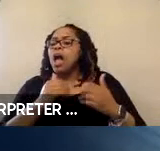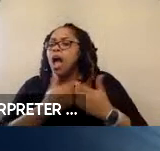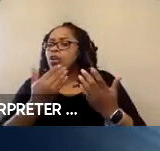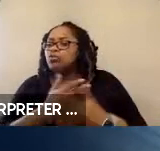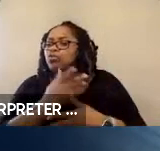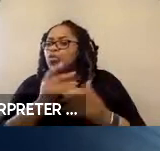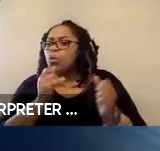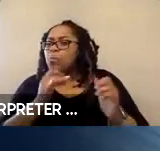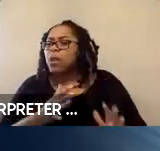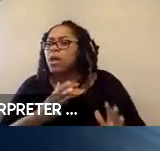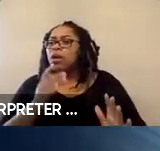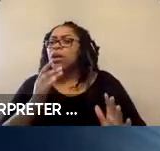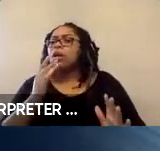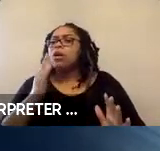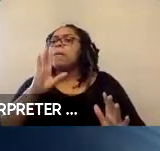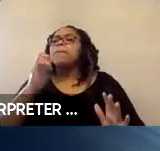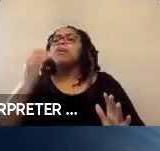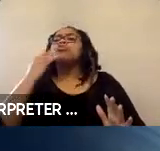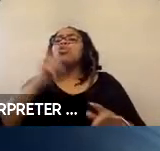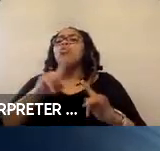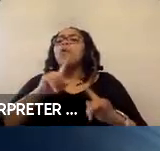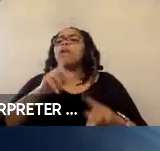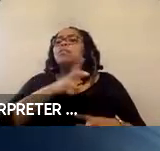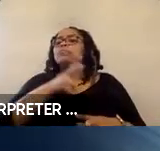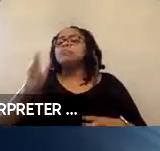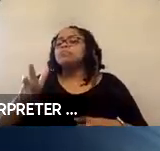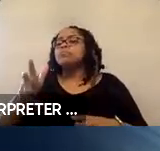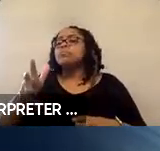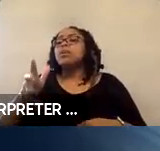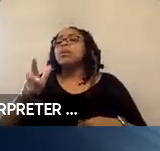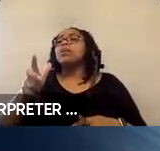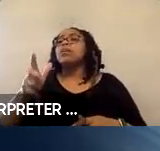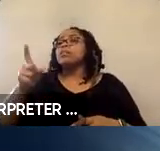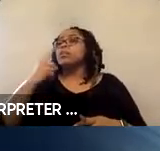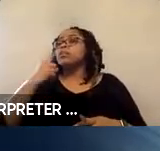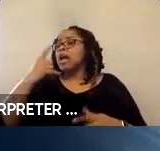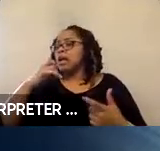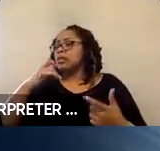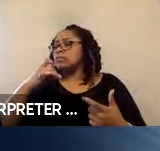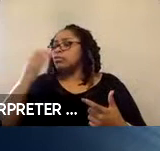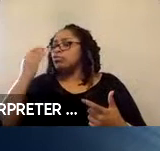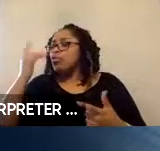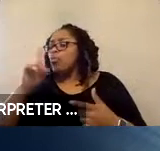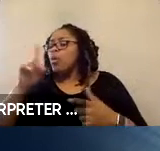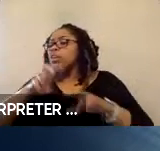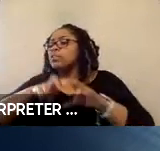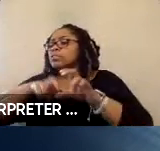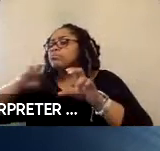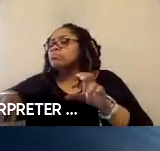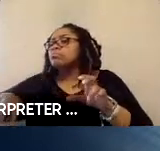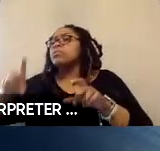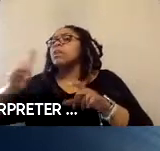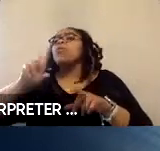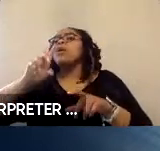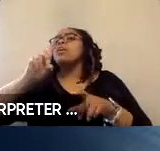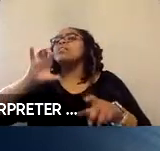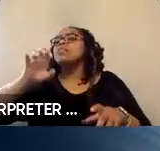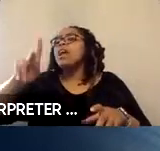like, the location that it should dock and then can it detect, like barriers for the